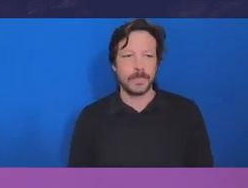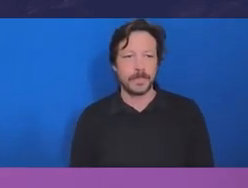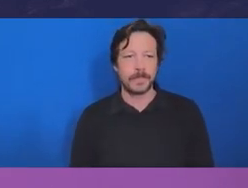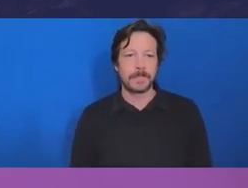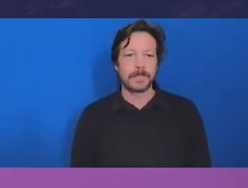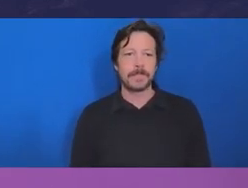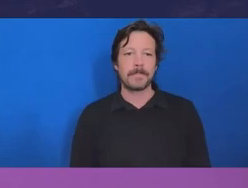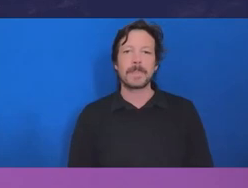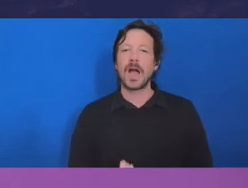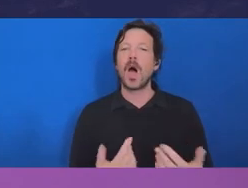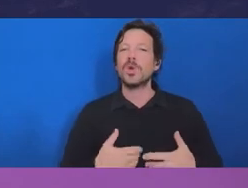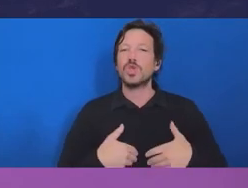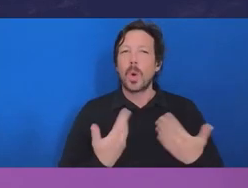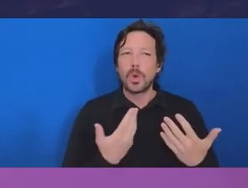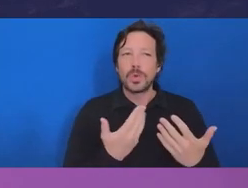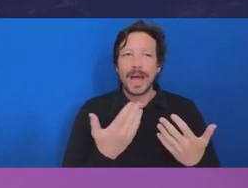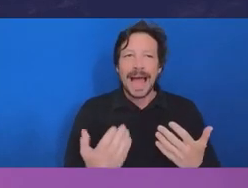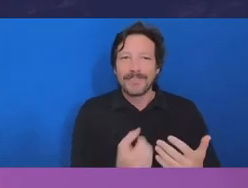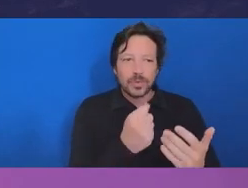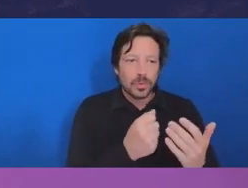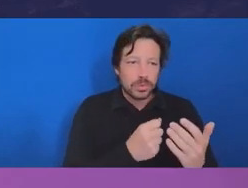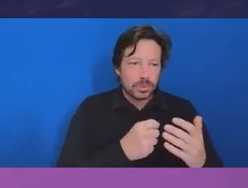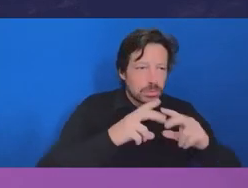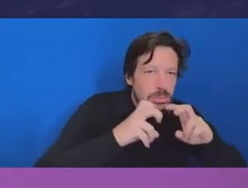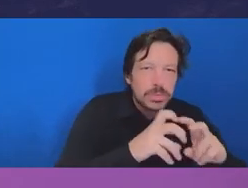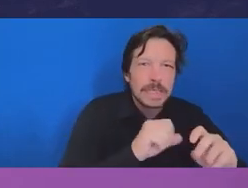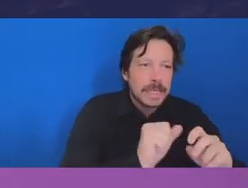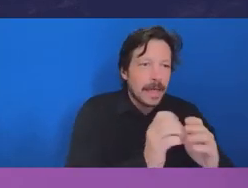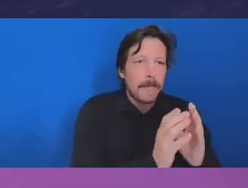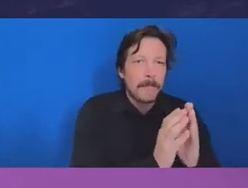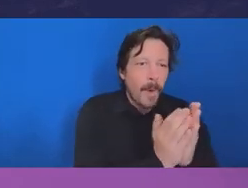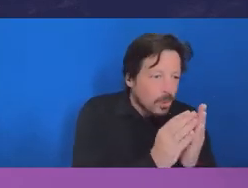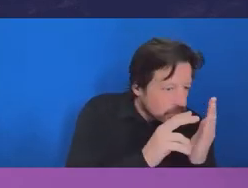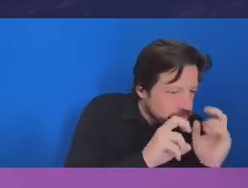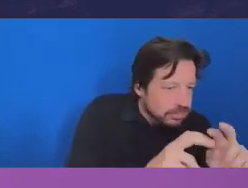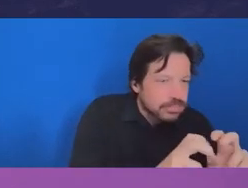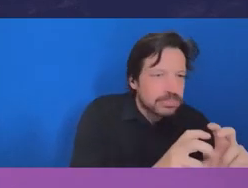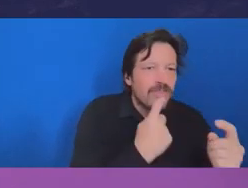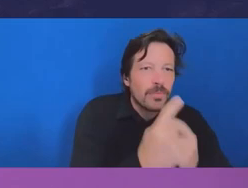we would never get anywhere near enough to the heart of where things go wrong.